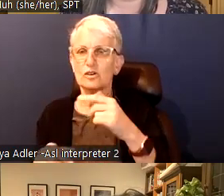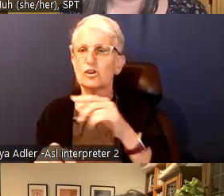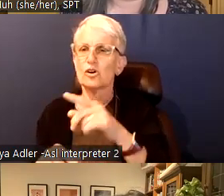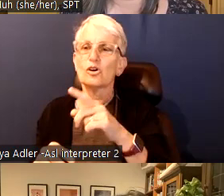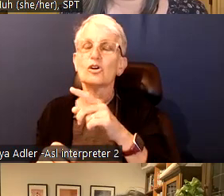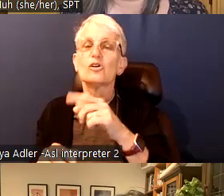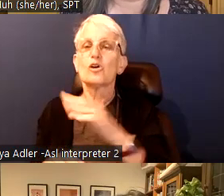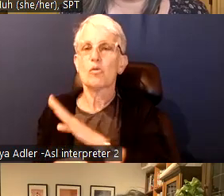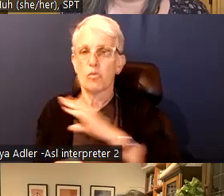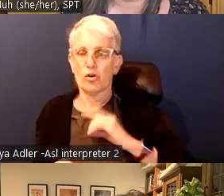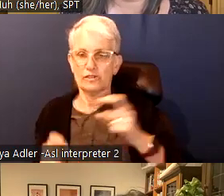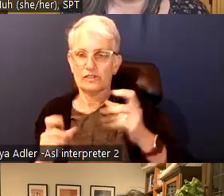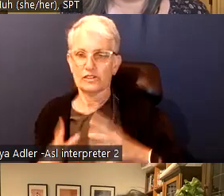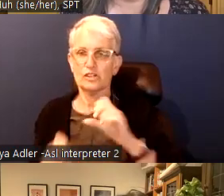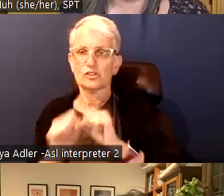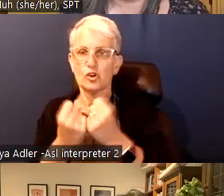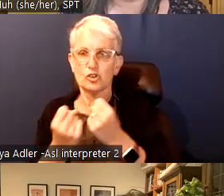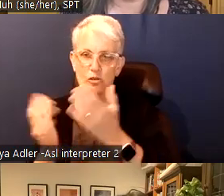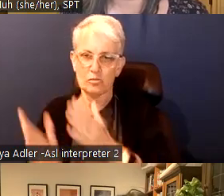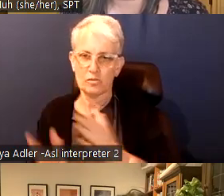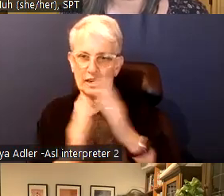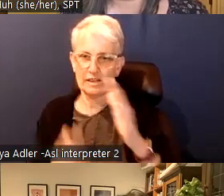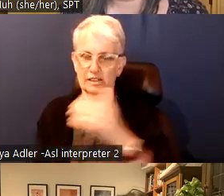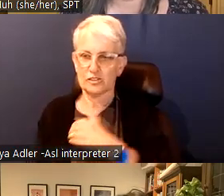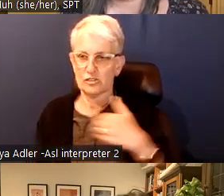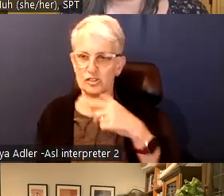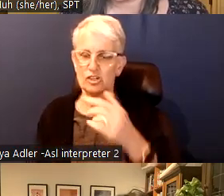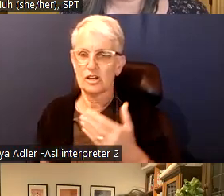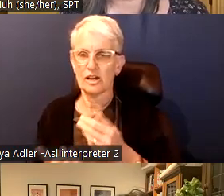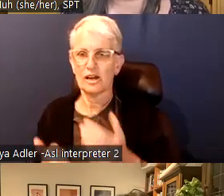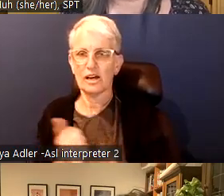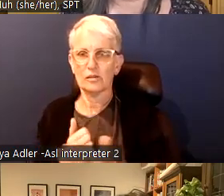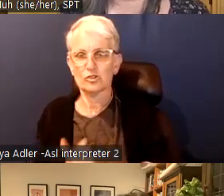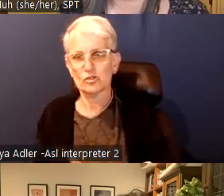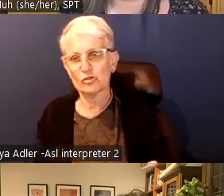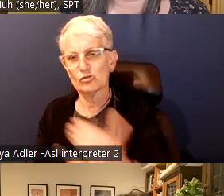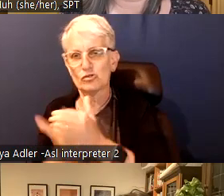Final tip here is some folks that we turn to who have expertise in these different areas.